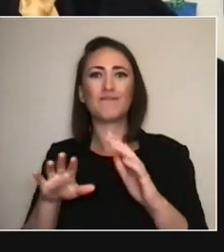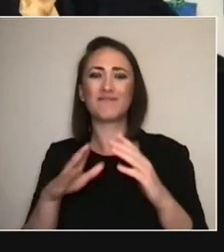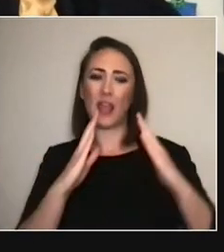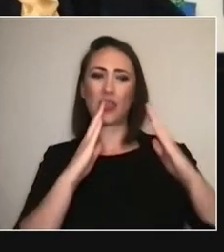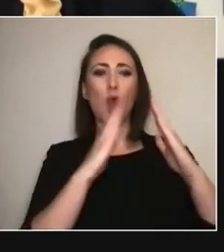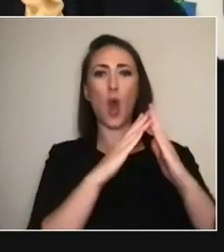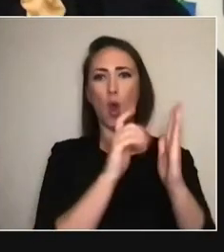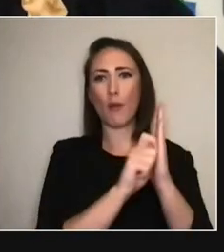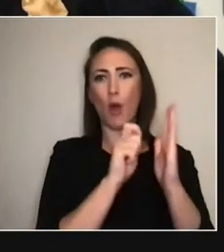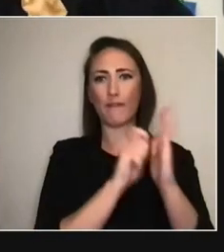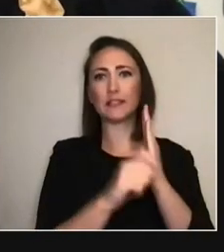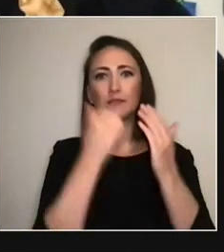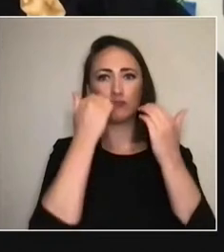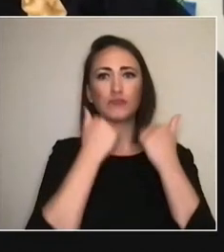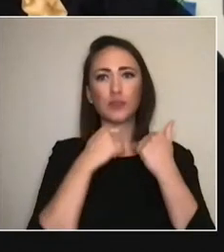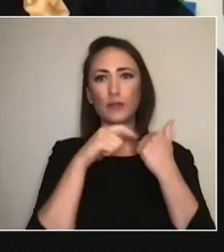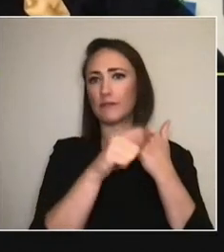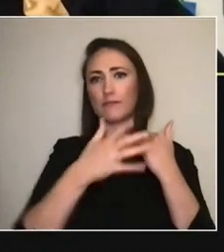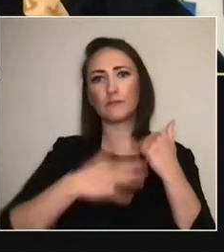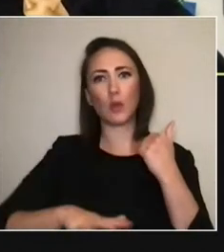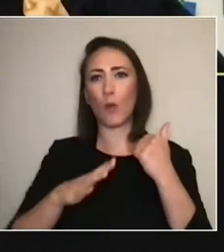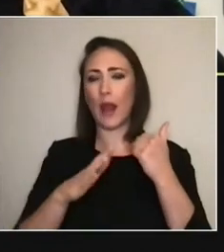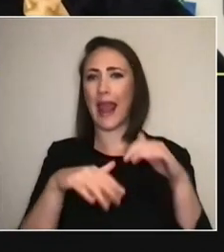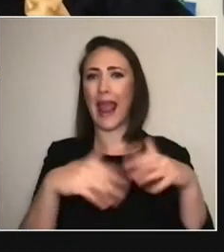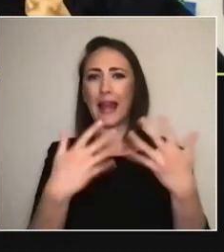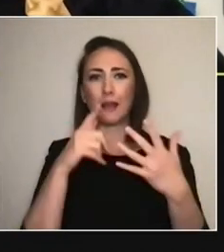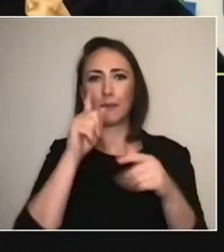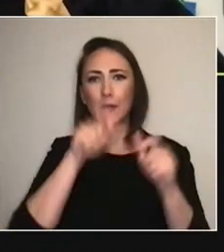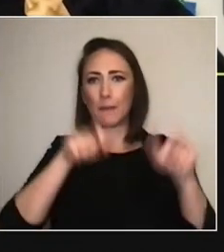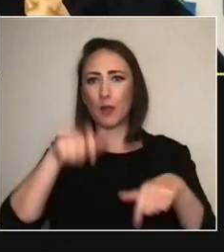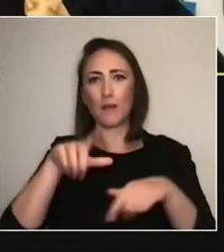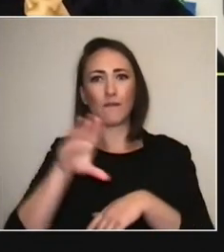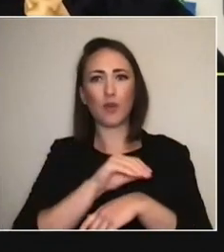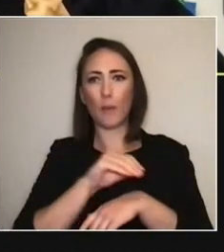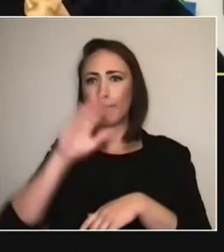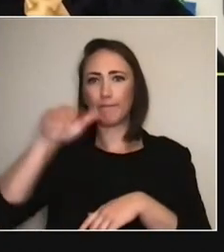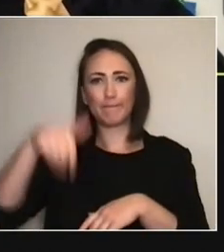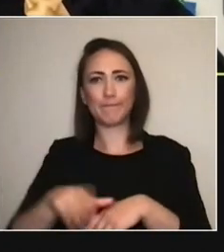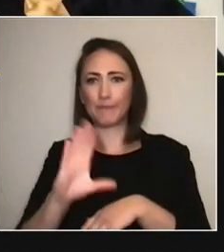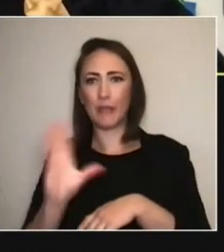artists from sub-Saharan Africa and lecturers from sub-Saharan Africa. So...